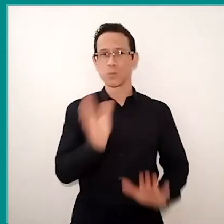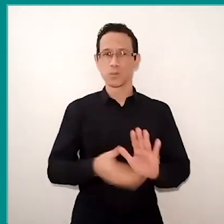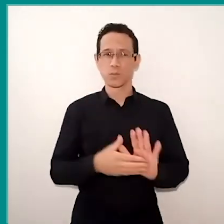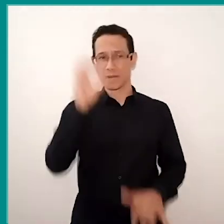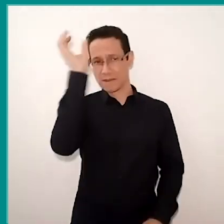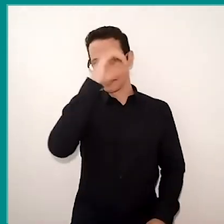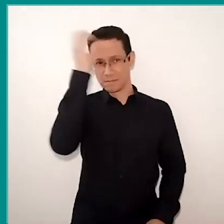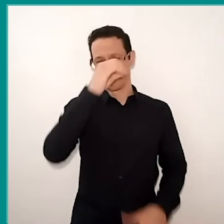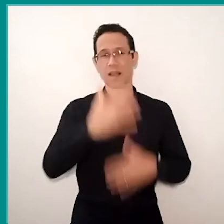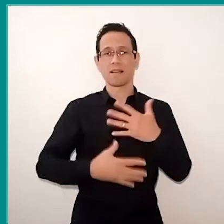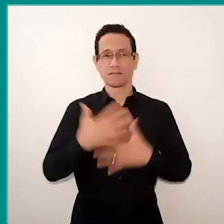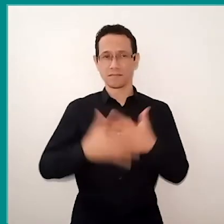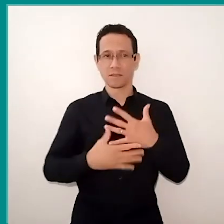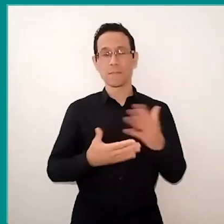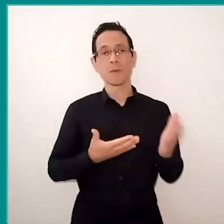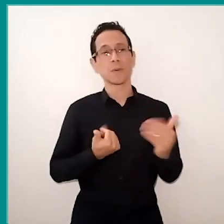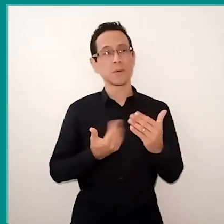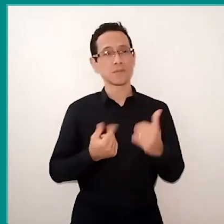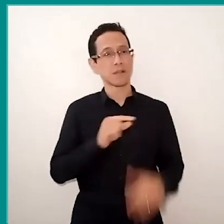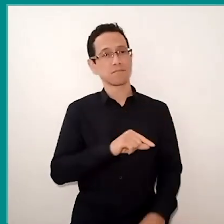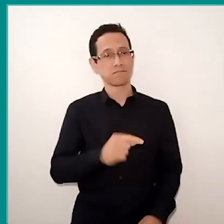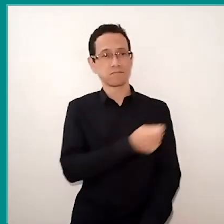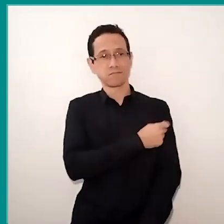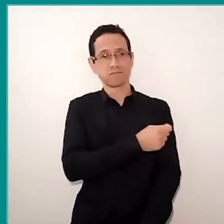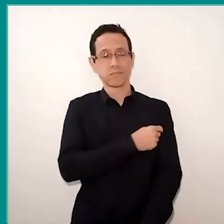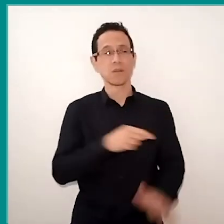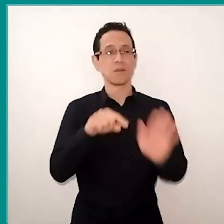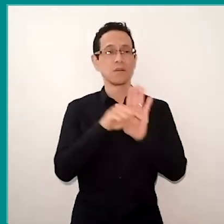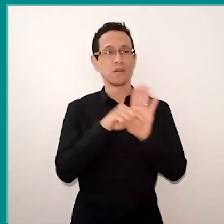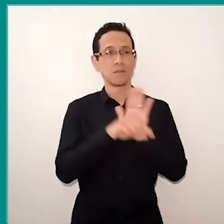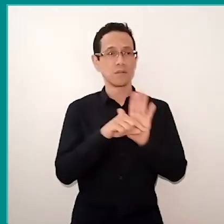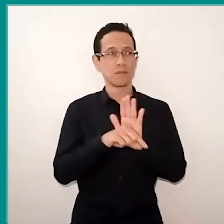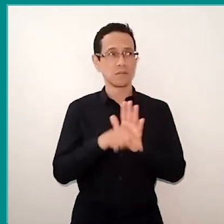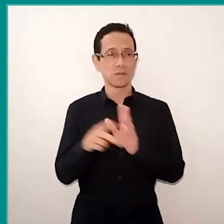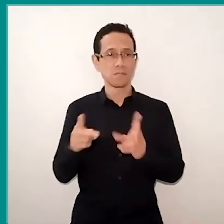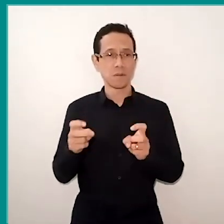As for teenagers, this research shows us that there is a perception very serious of emotional problems